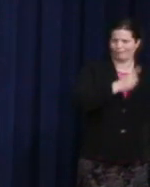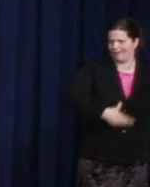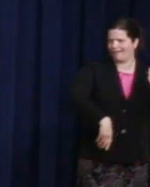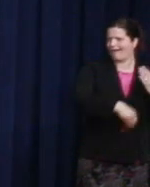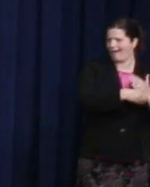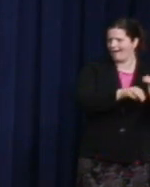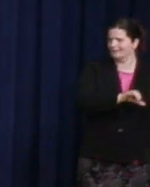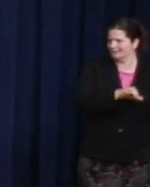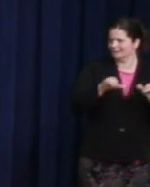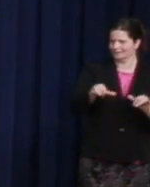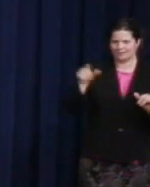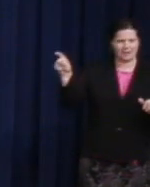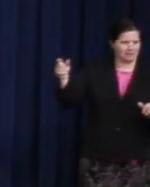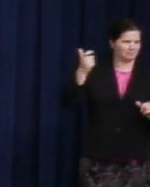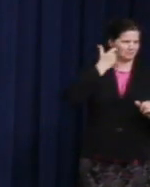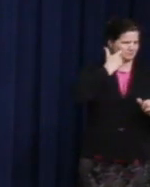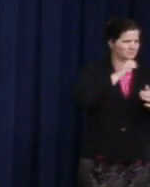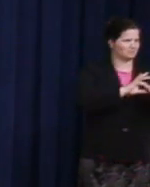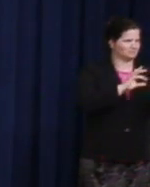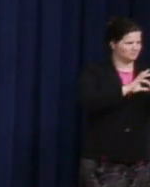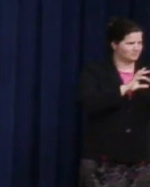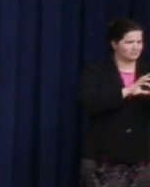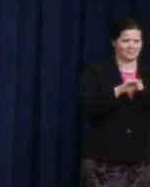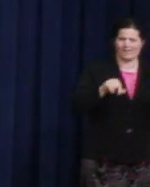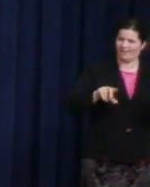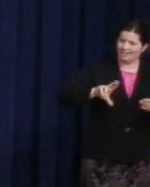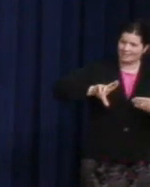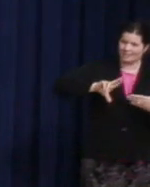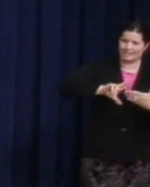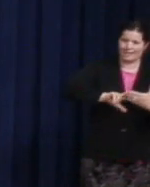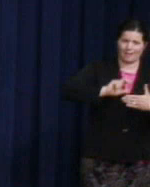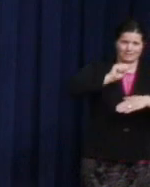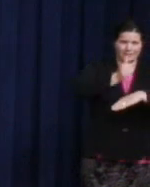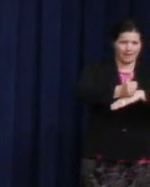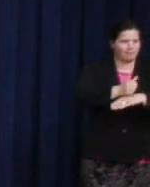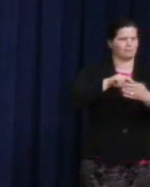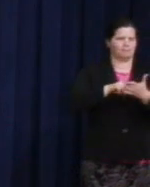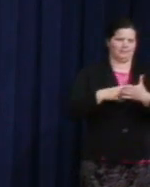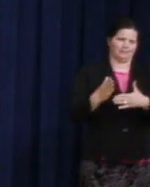of this -- the Harvey Milk stamp, the partnership with the post office which has been -- which has been